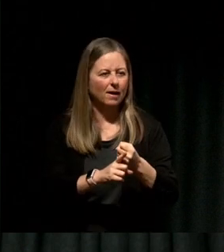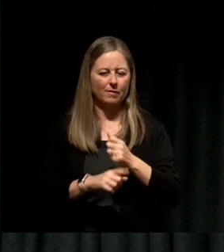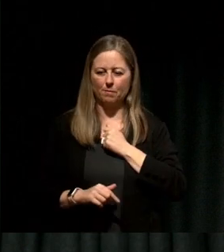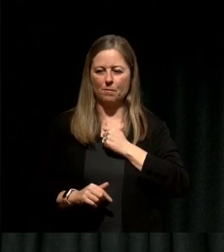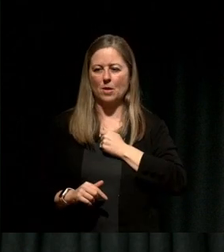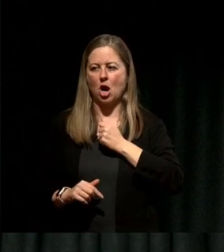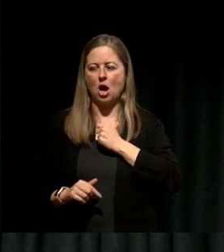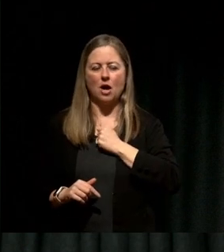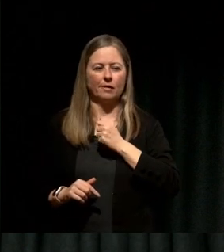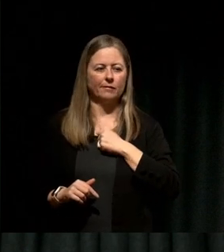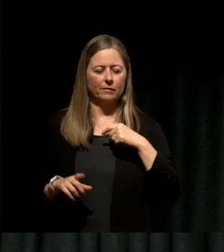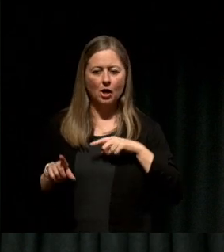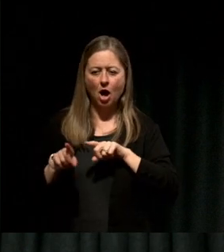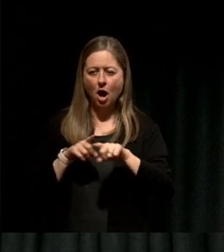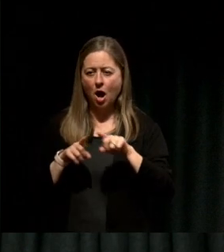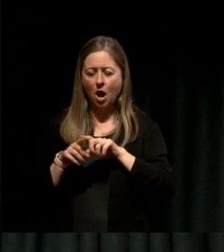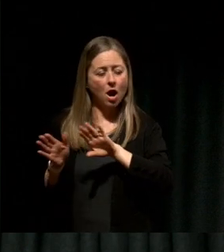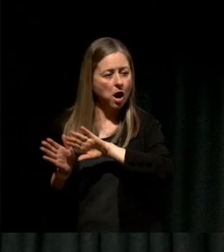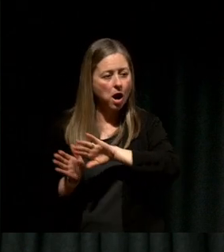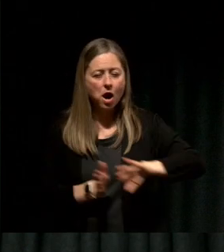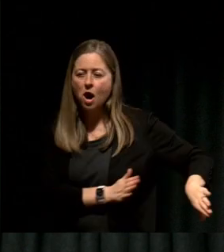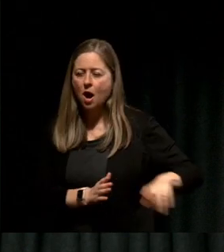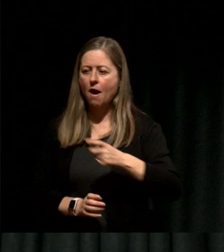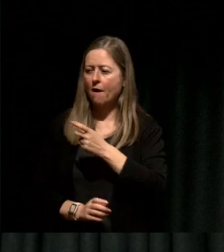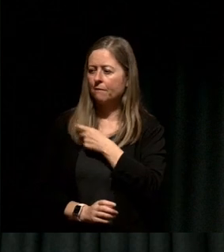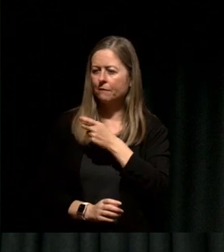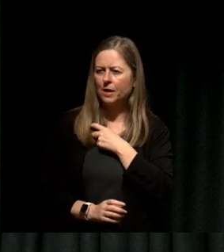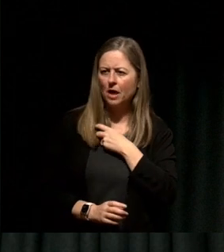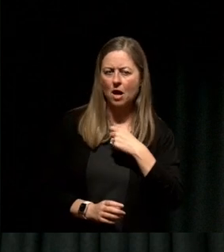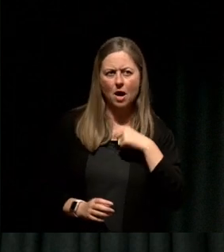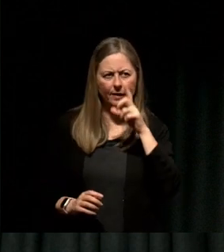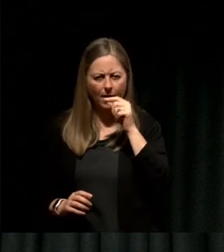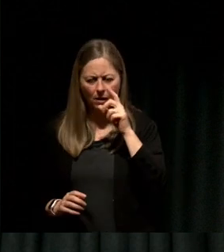I learned to overcome fear and self-doubt by trying and embracing the lessons of my